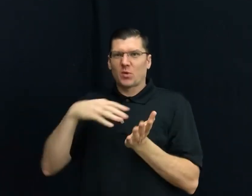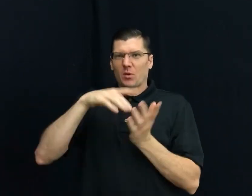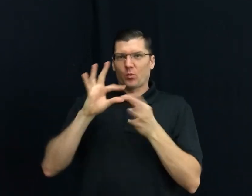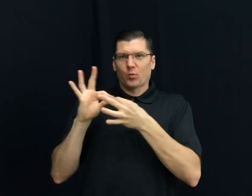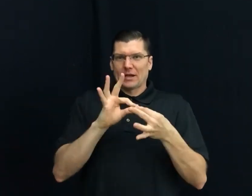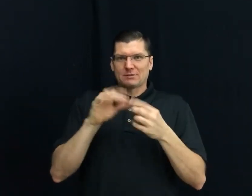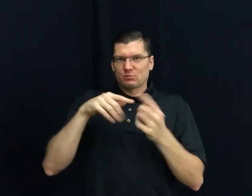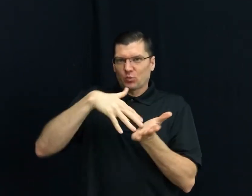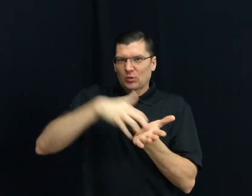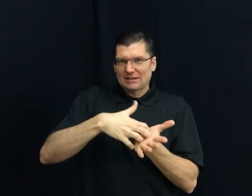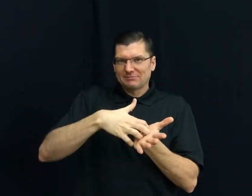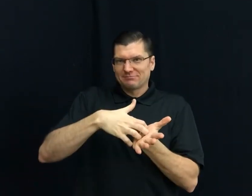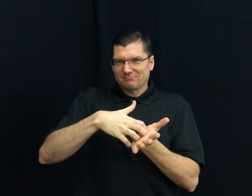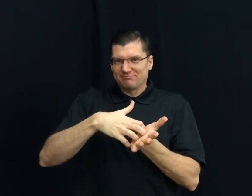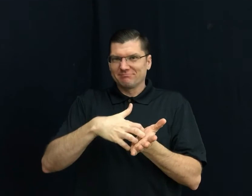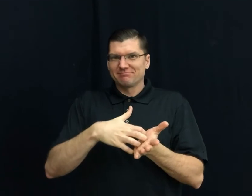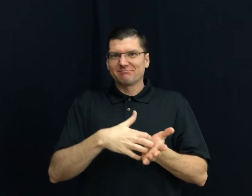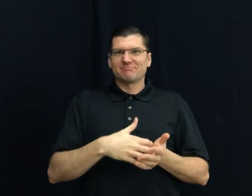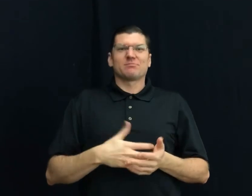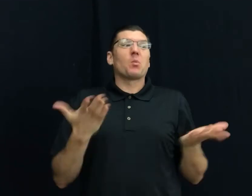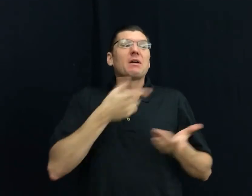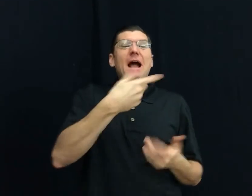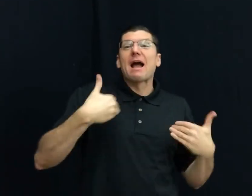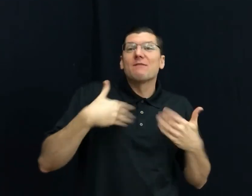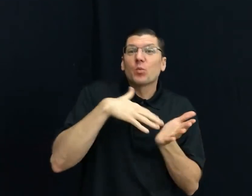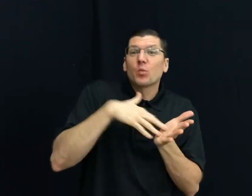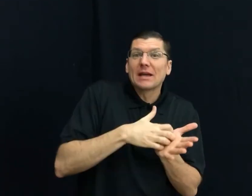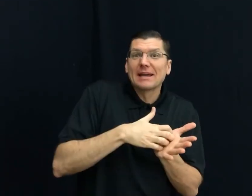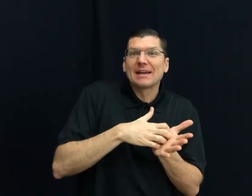relate to weaknesses What they have a weakness?